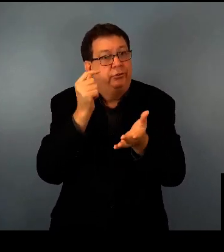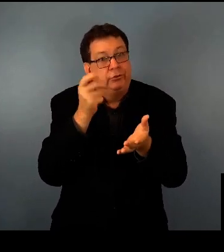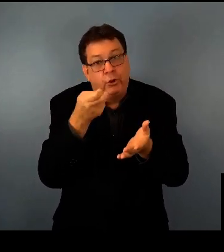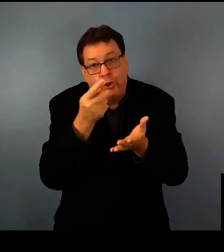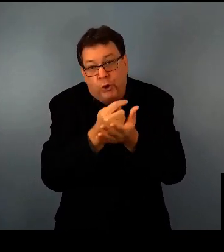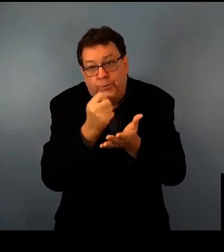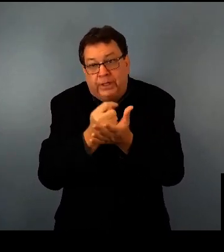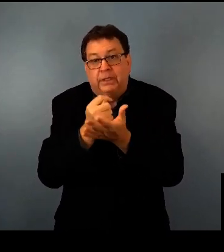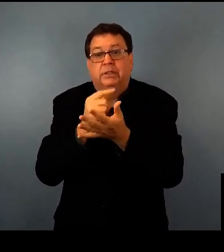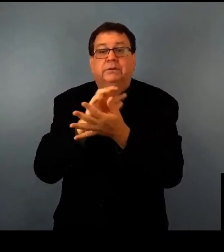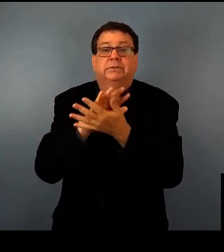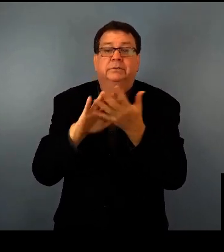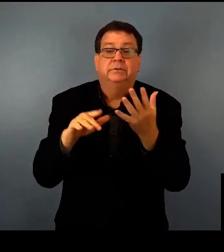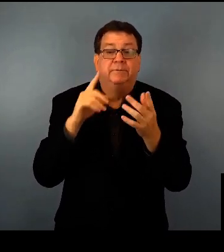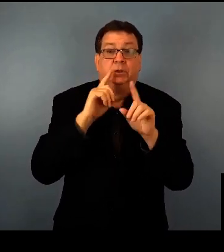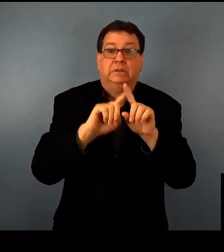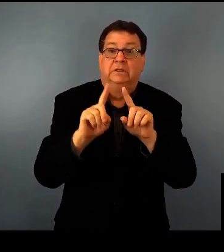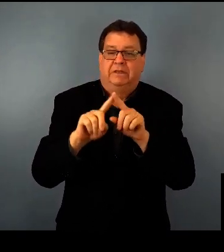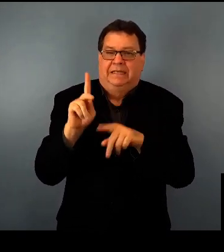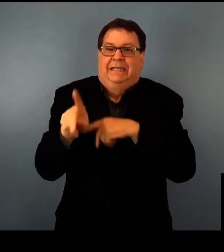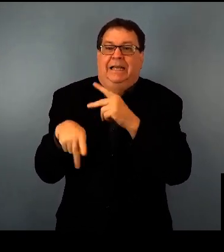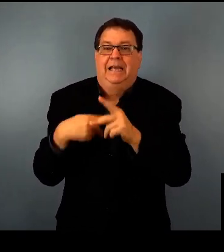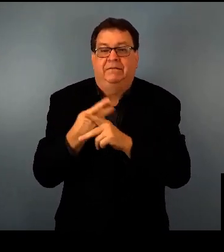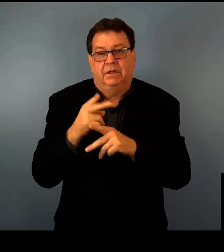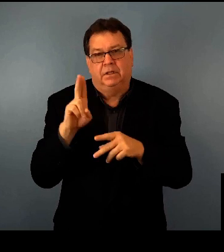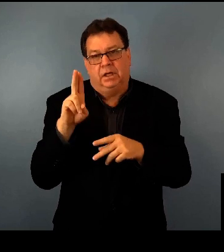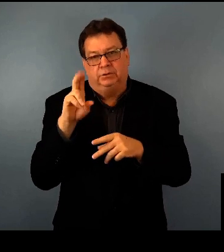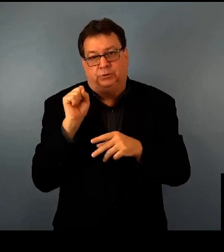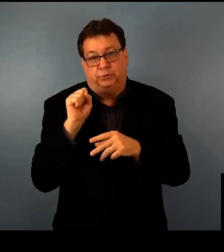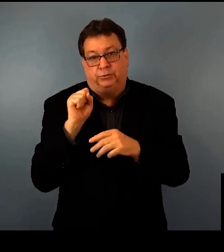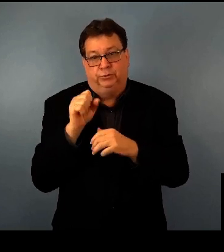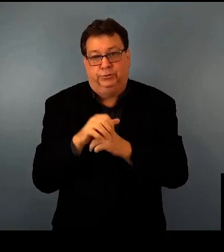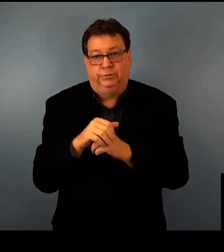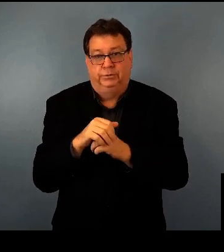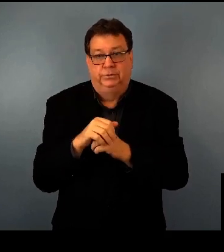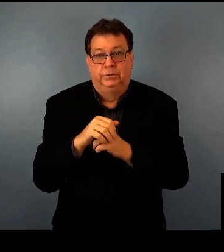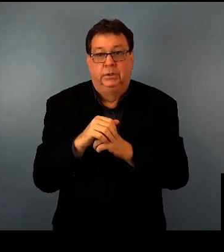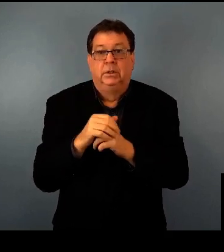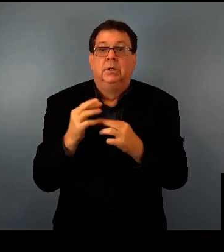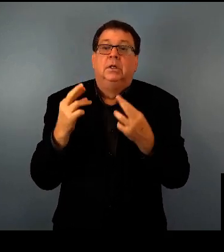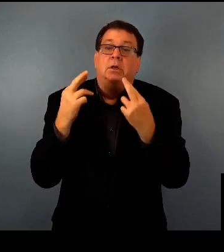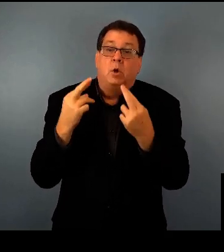of different types for virtually all the different kinds of Usher syndrome.